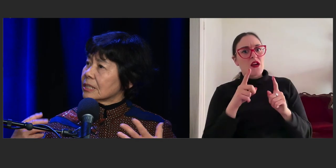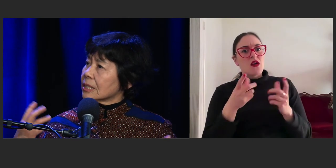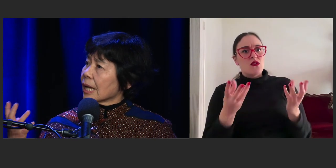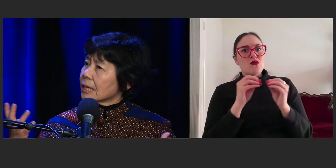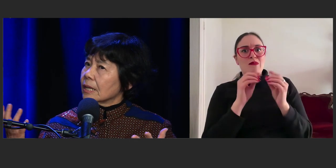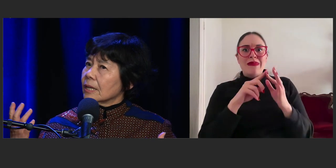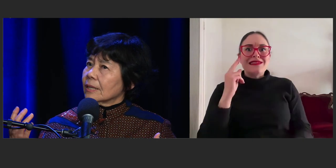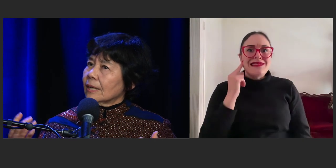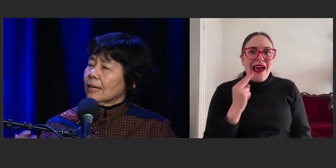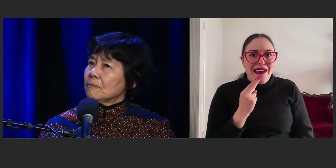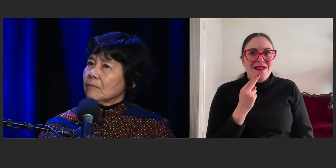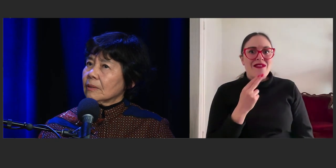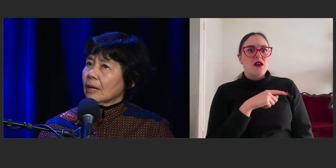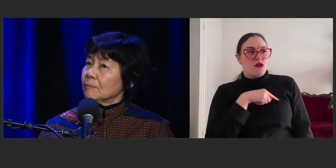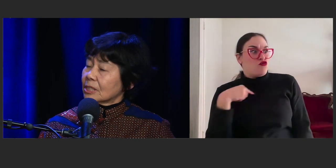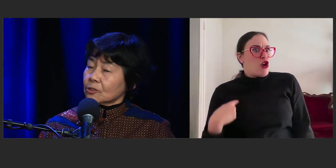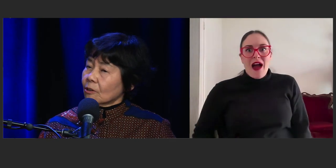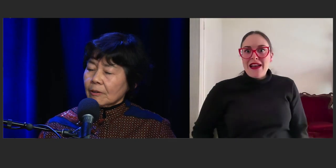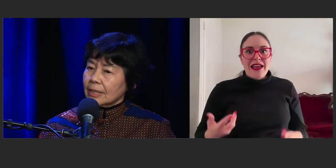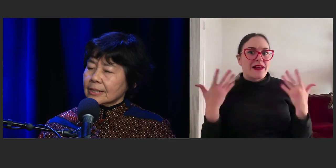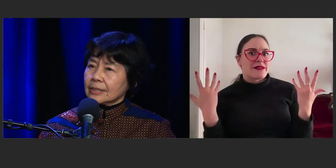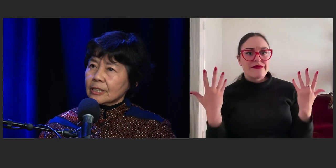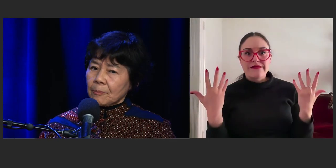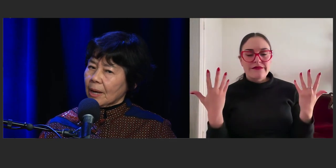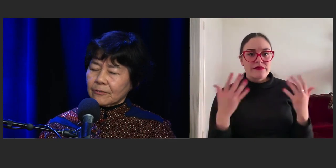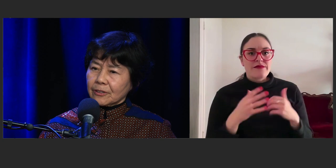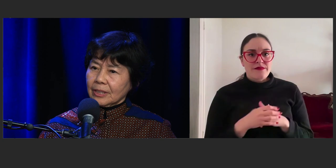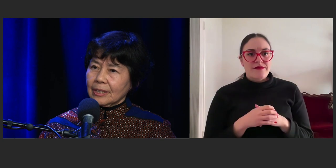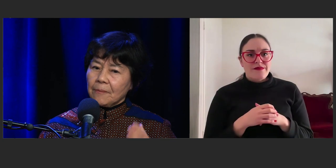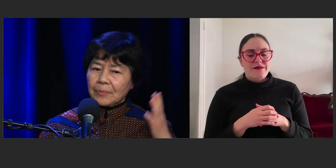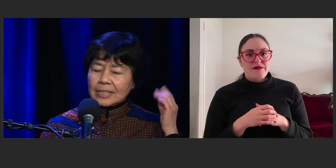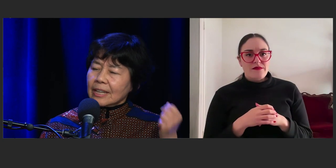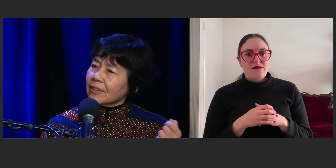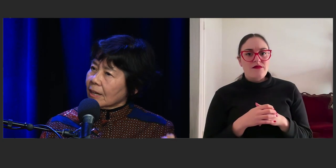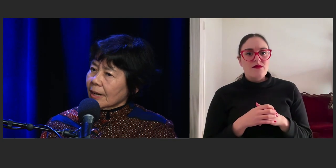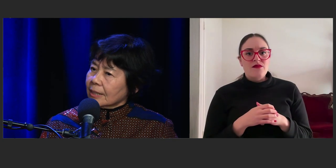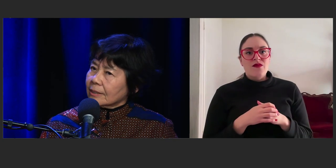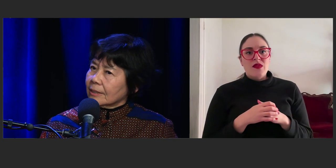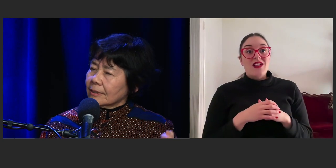It's like, I mean, story is such a powerful thing. There's nothing like it.